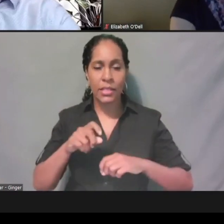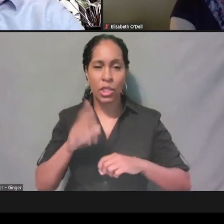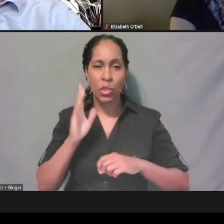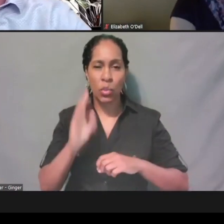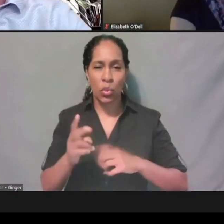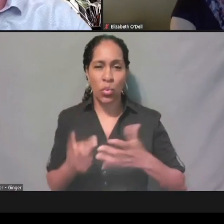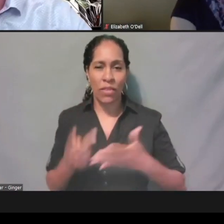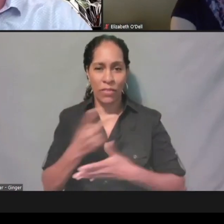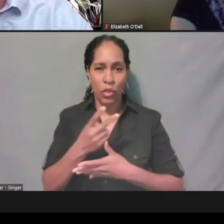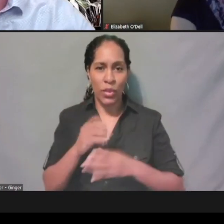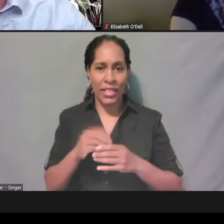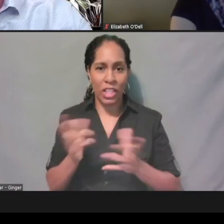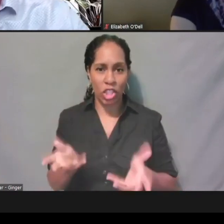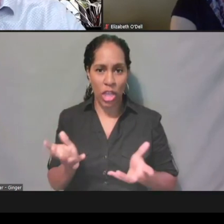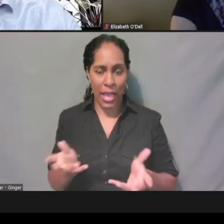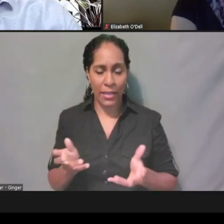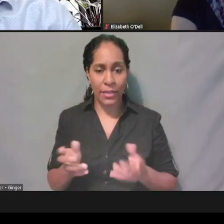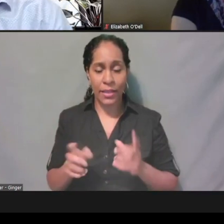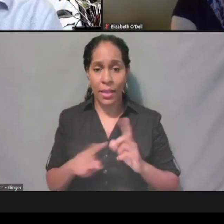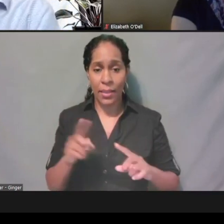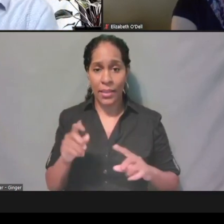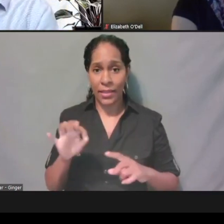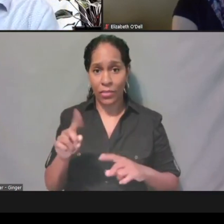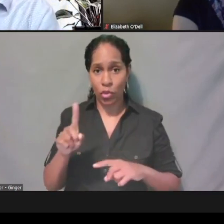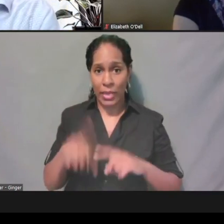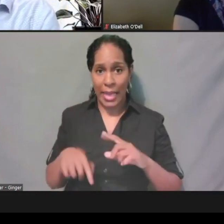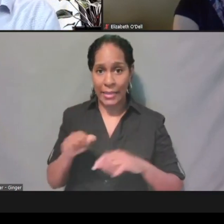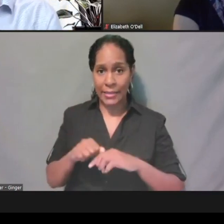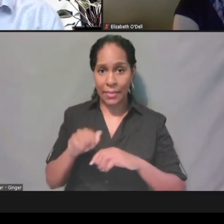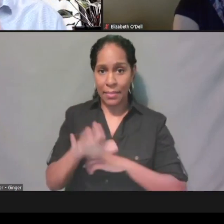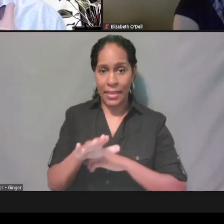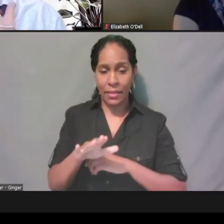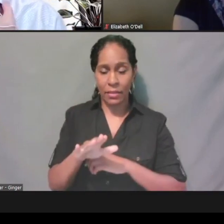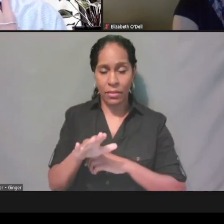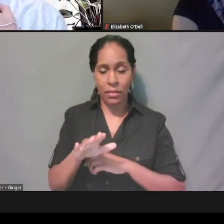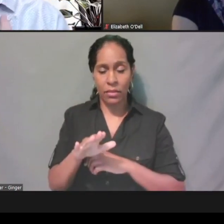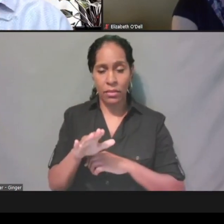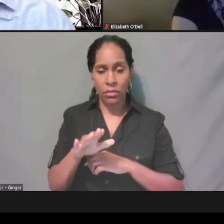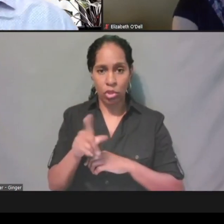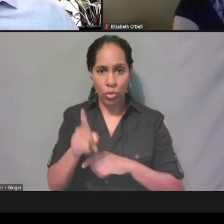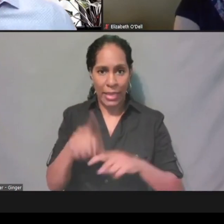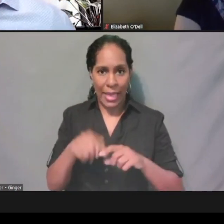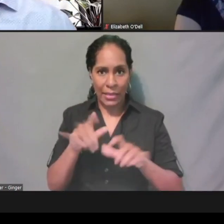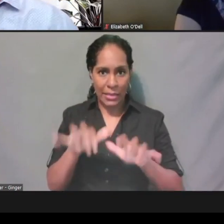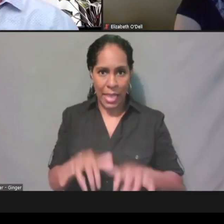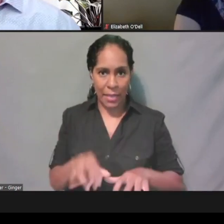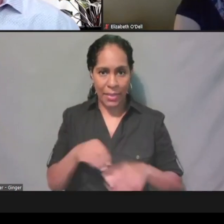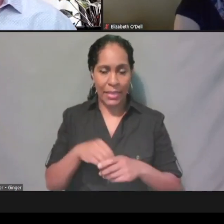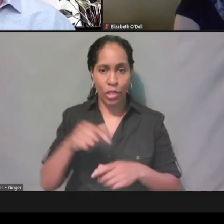but if you are unable to submit a question in the Q&A, feel free to raise your hand,